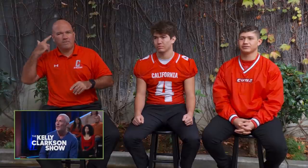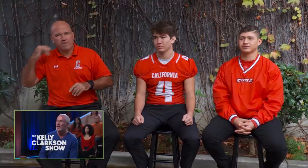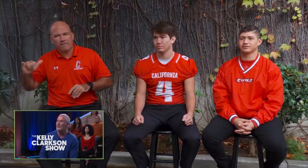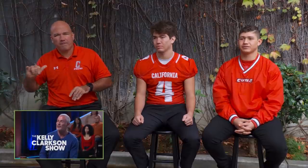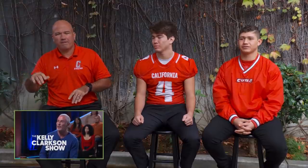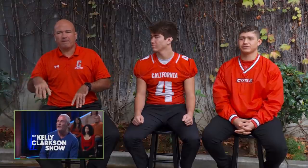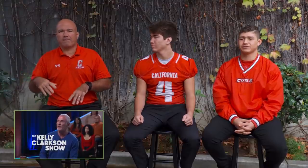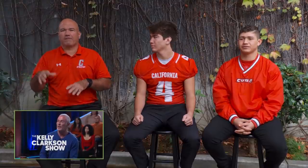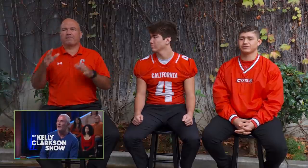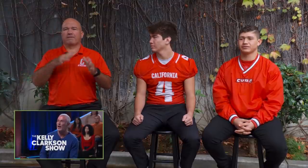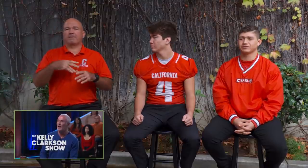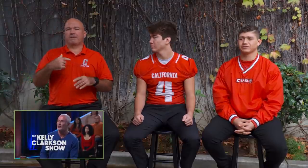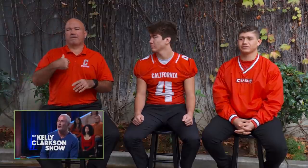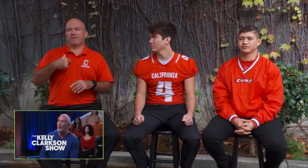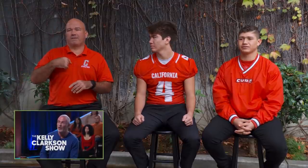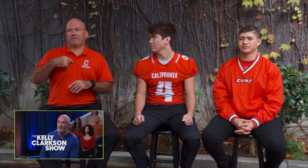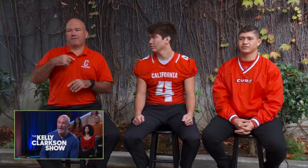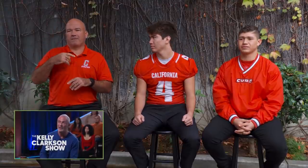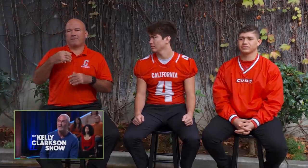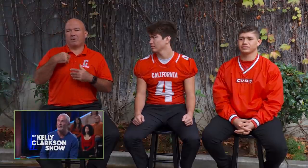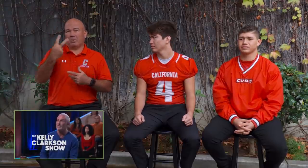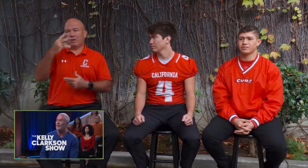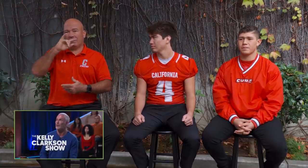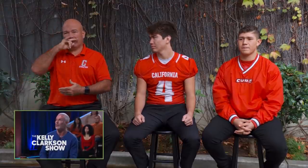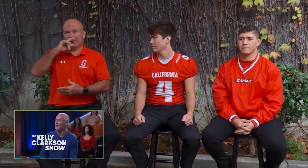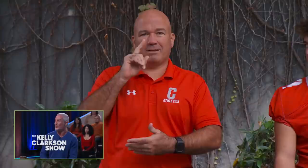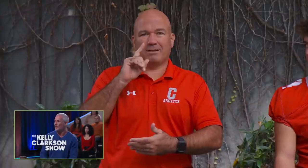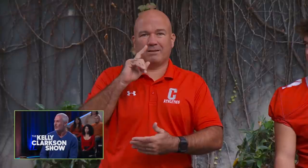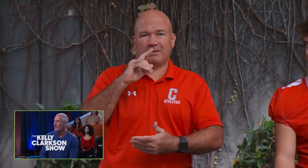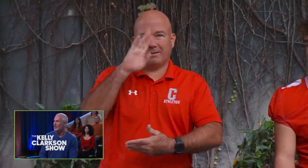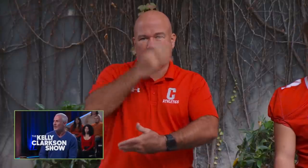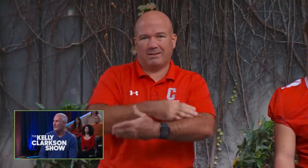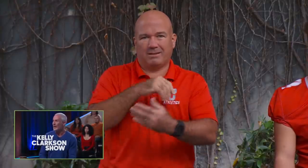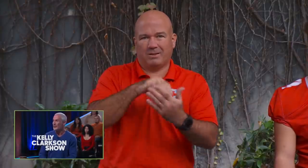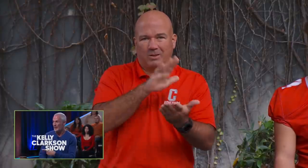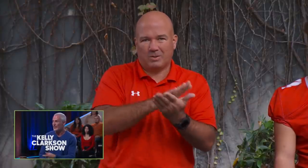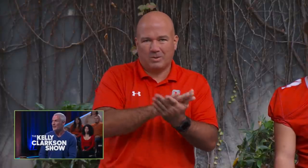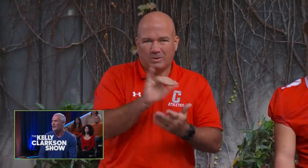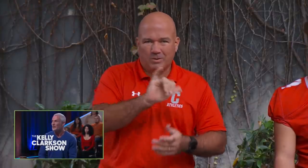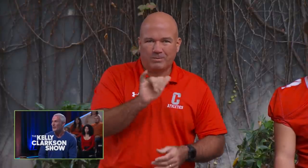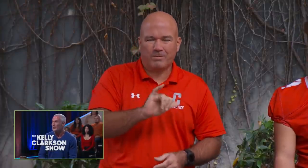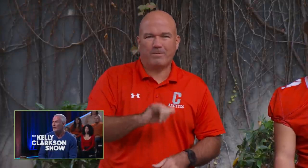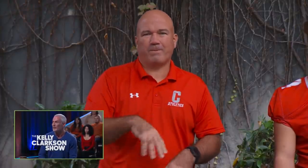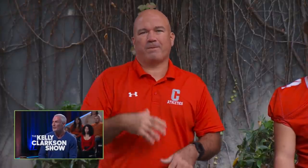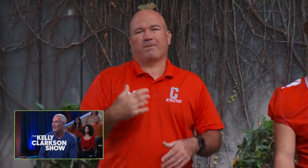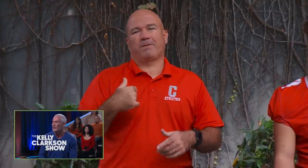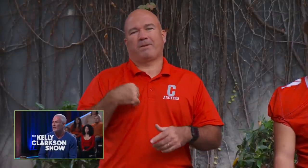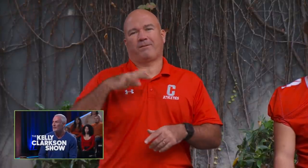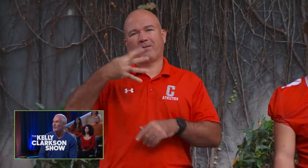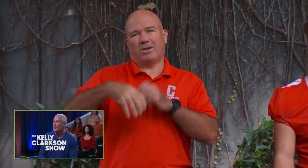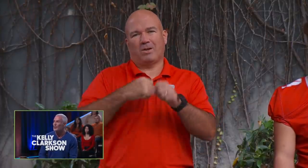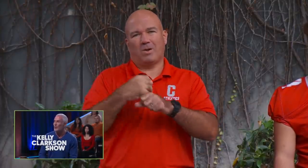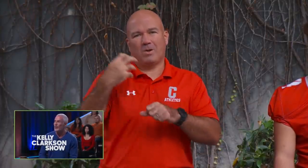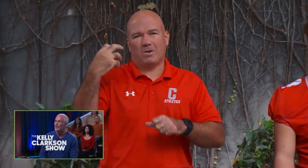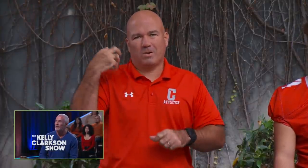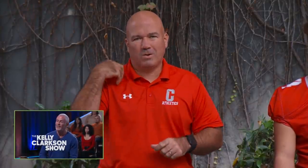We have students from 12 counties in Southern California. My two kids, my two sons are students at the school as well.